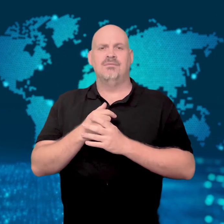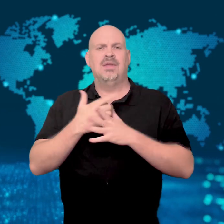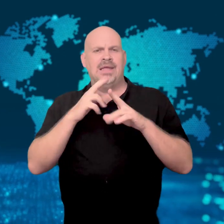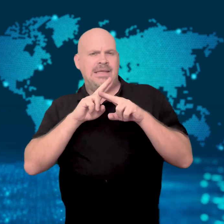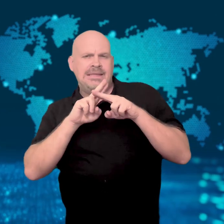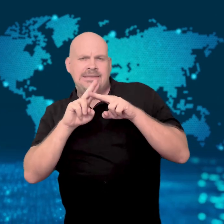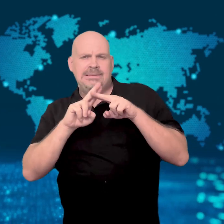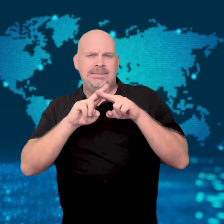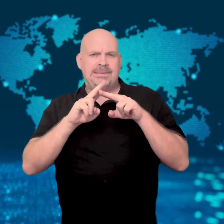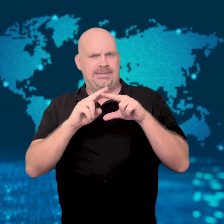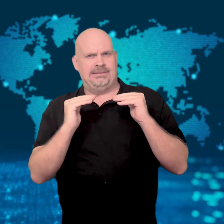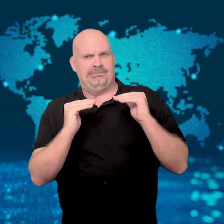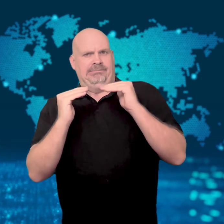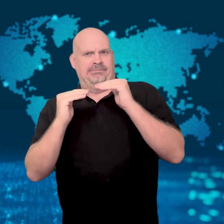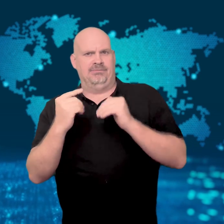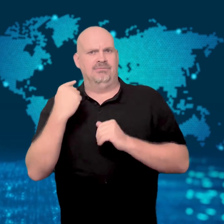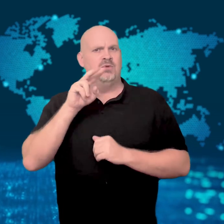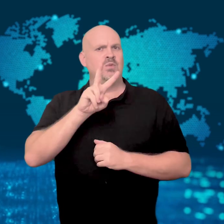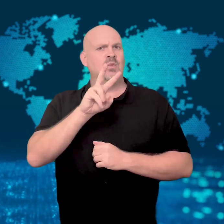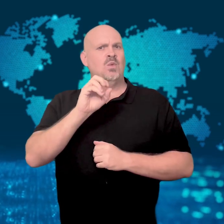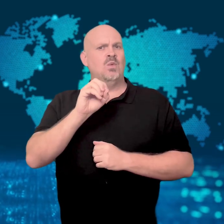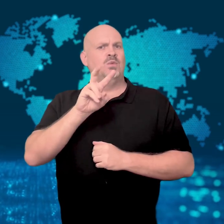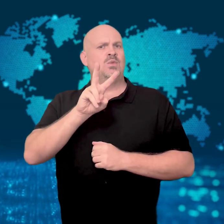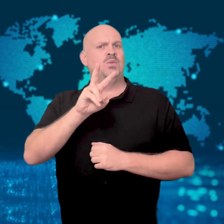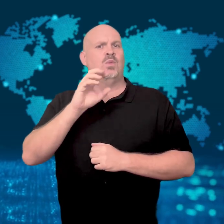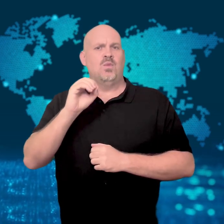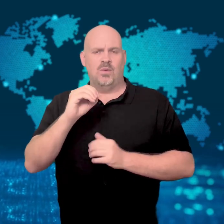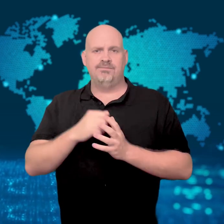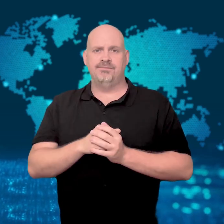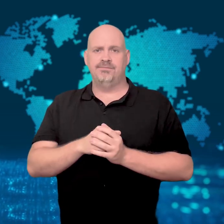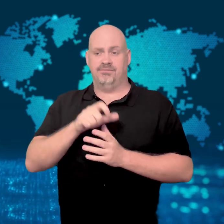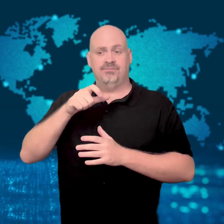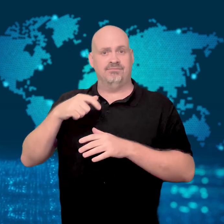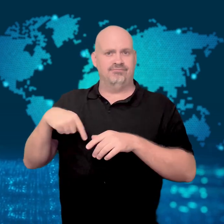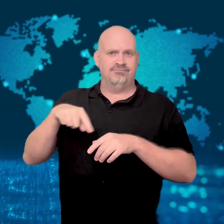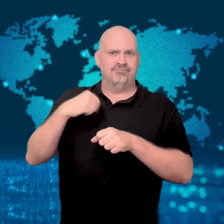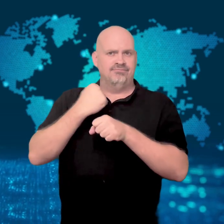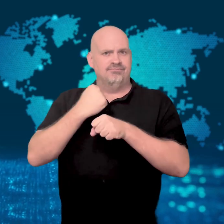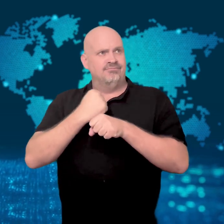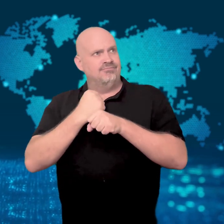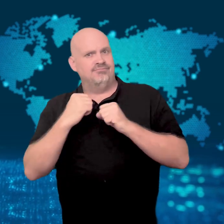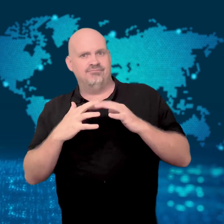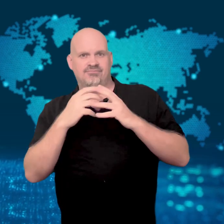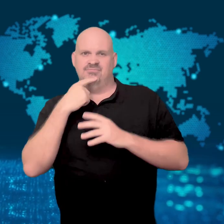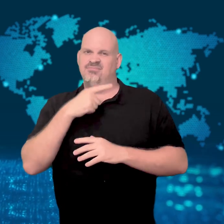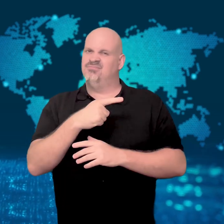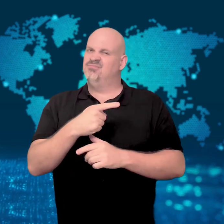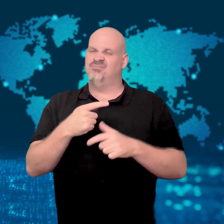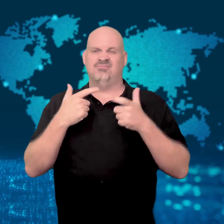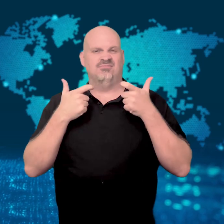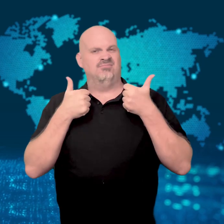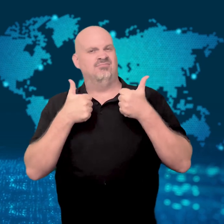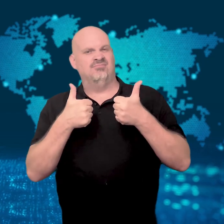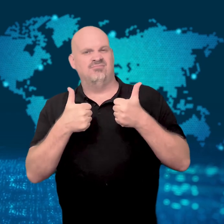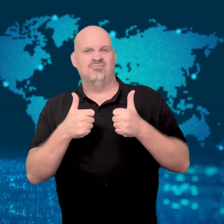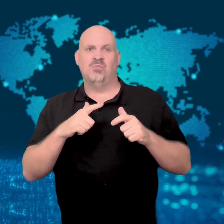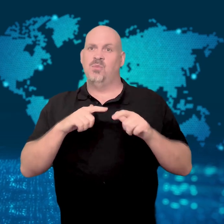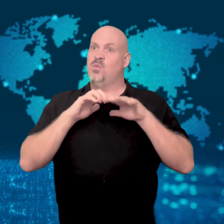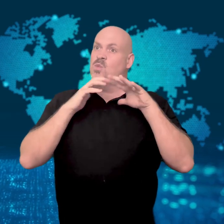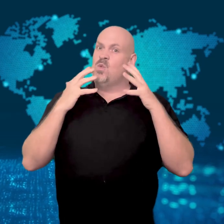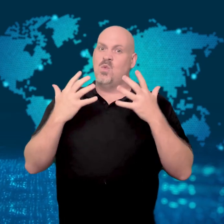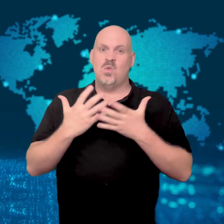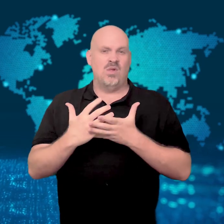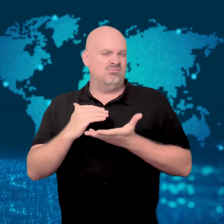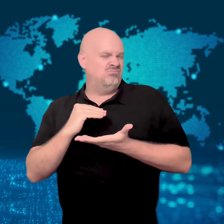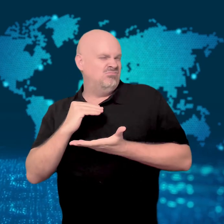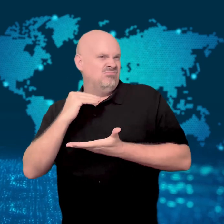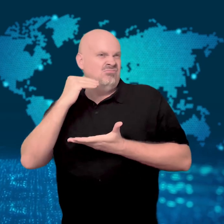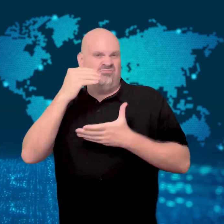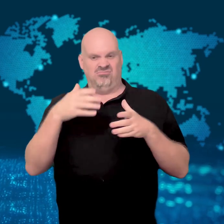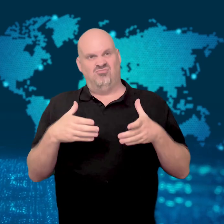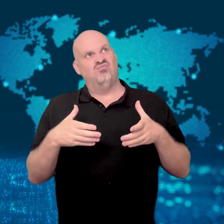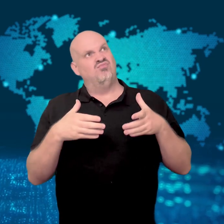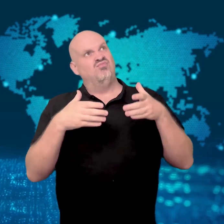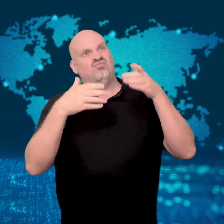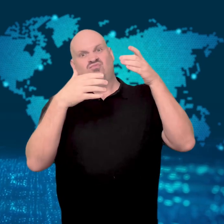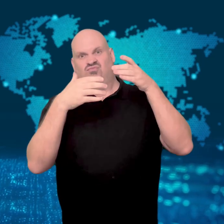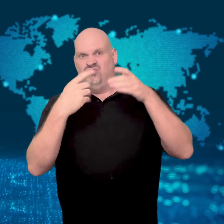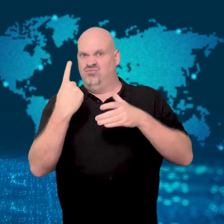Its makers claimed it was the largest free-standing cylindrical aquarium in the world.